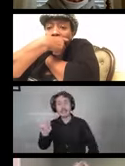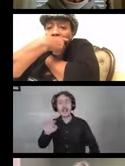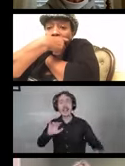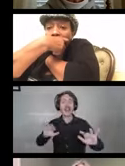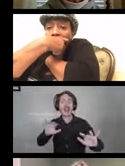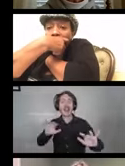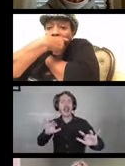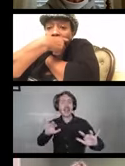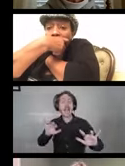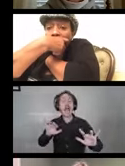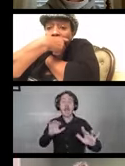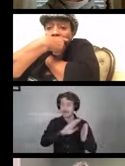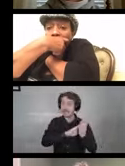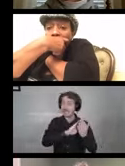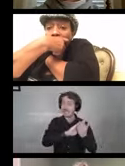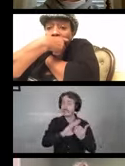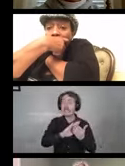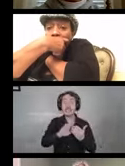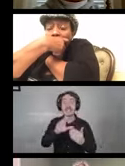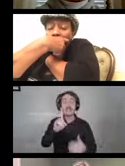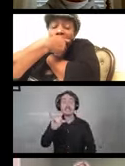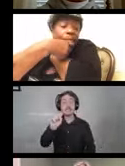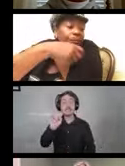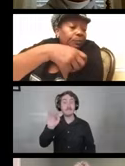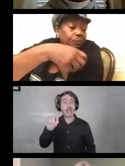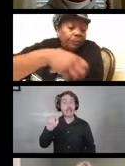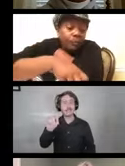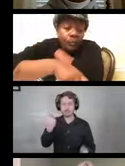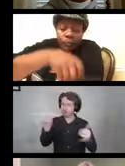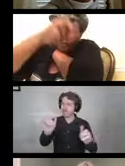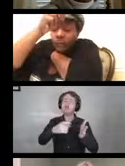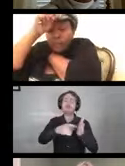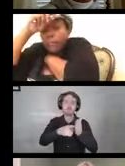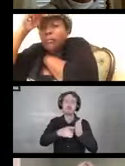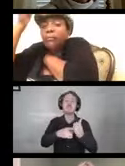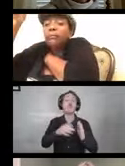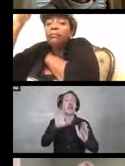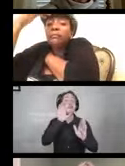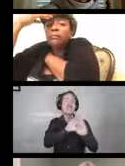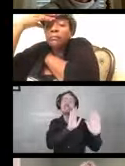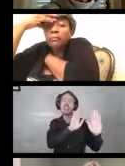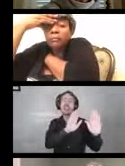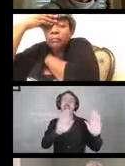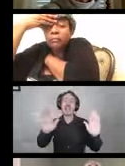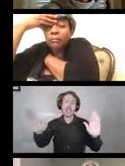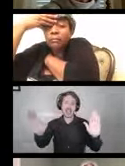was something we still had to do. There's images up here of people without masks